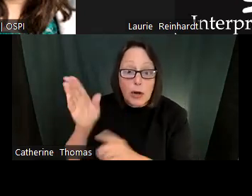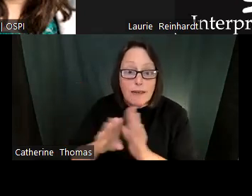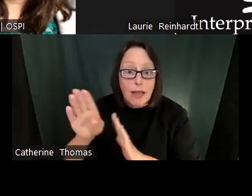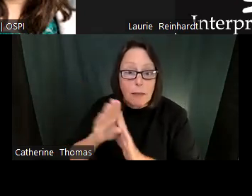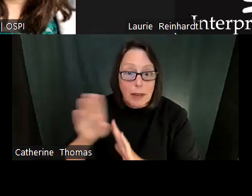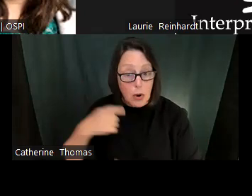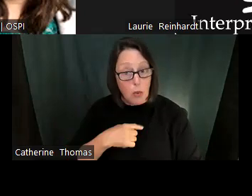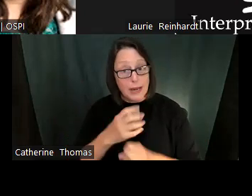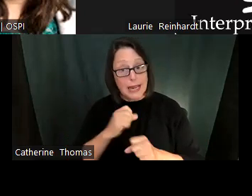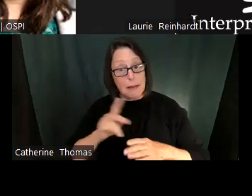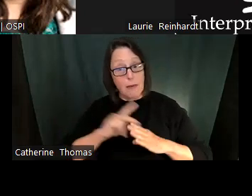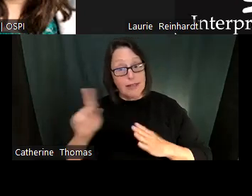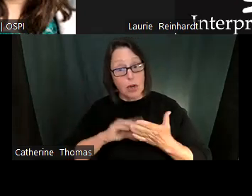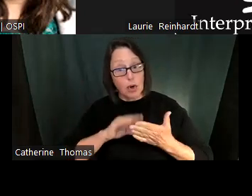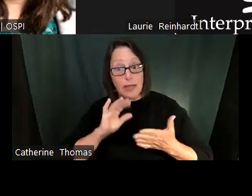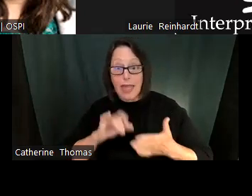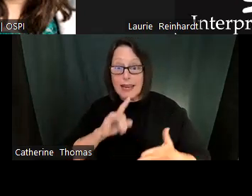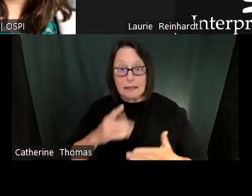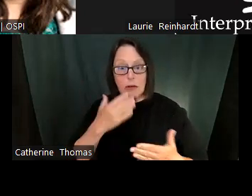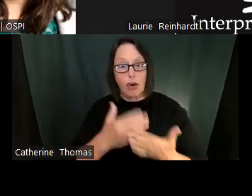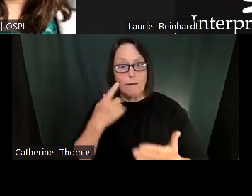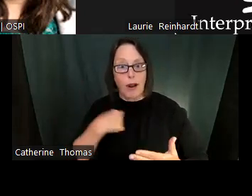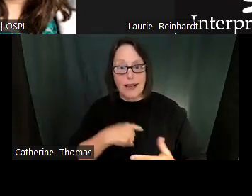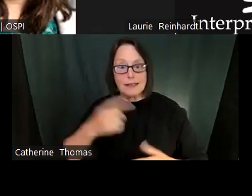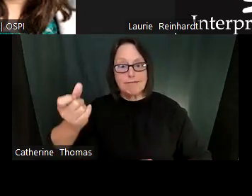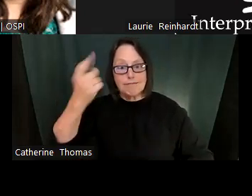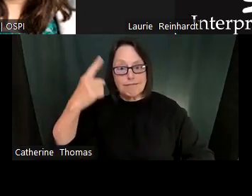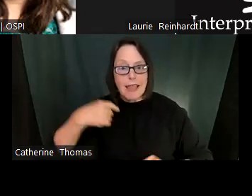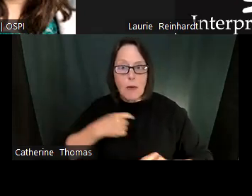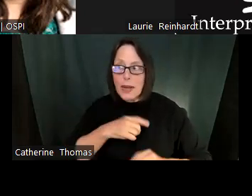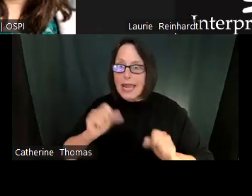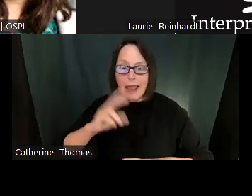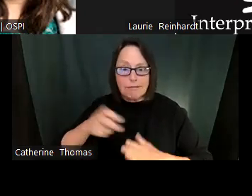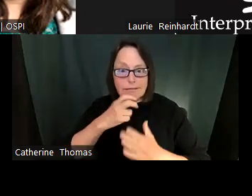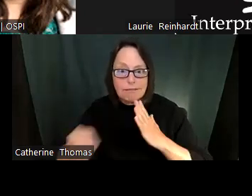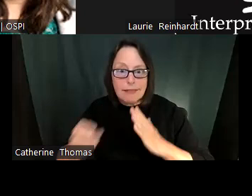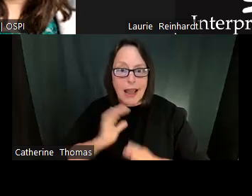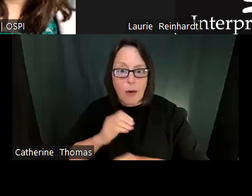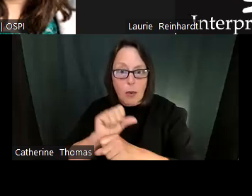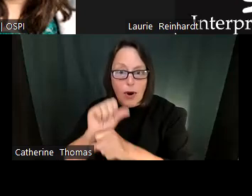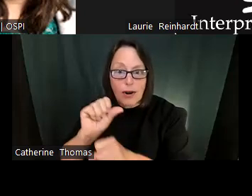It's also about our environment, right? It's about the school climate that. Tammy and Sam are just talking about how is the climate of the work that we're doing. It's also about our career development.